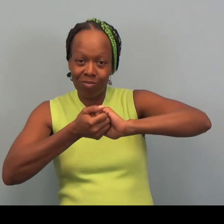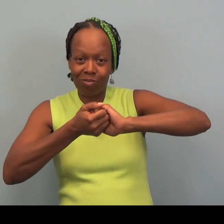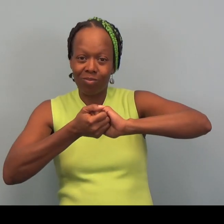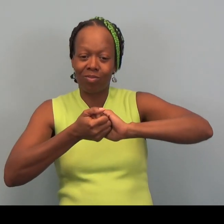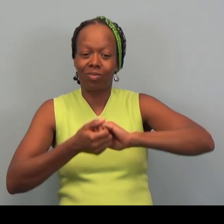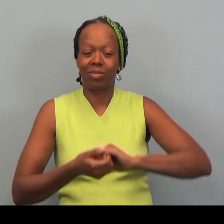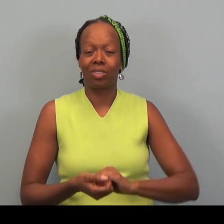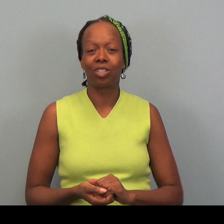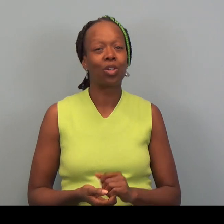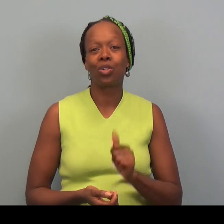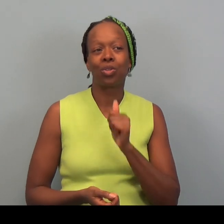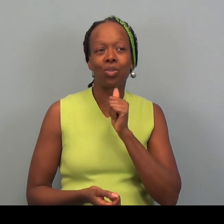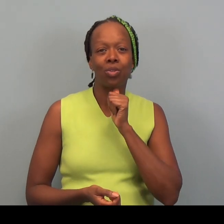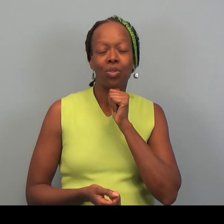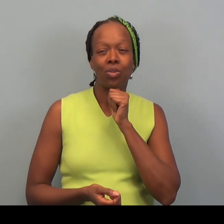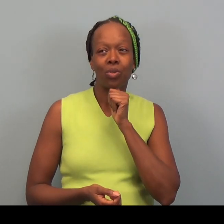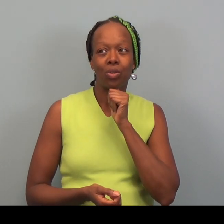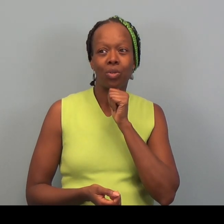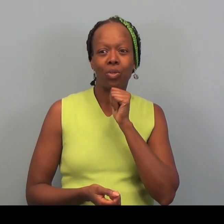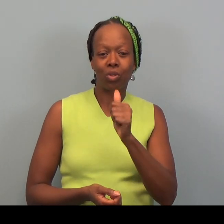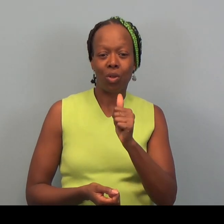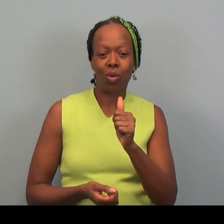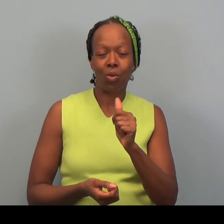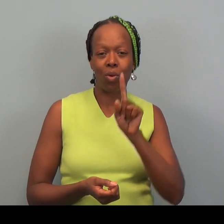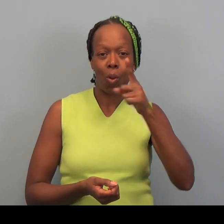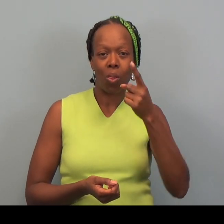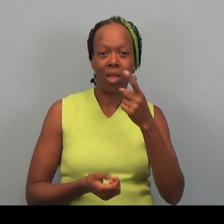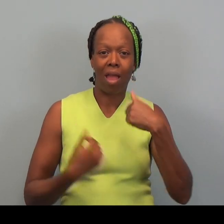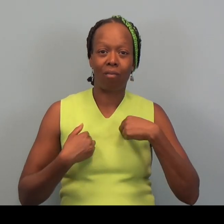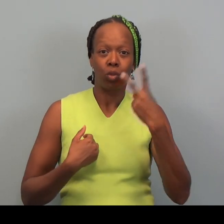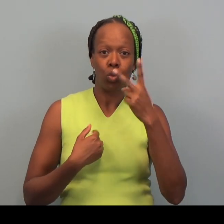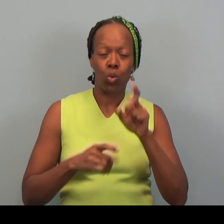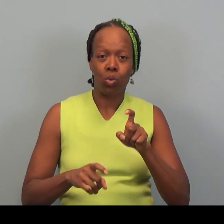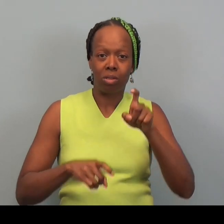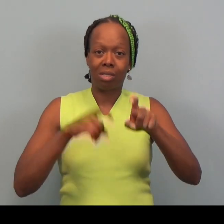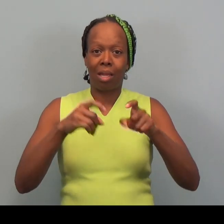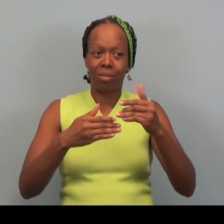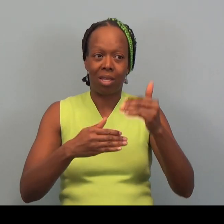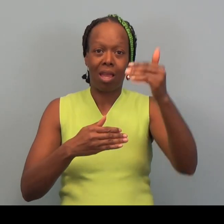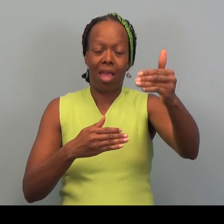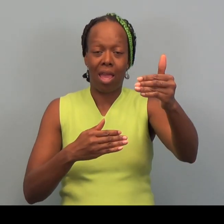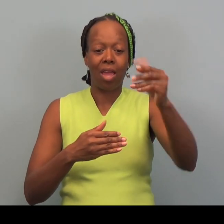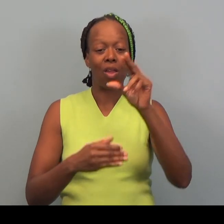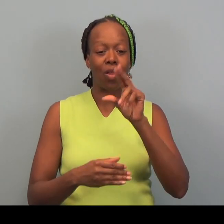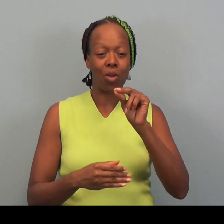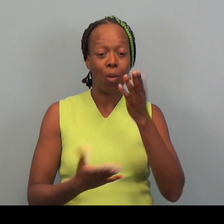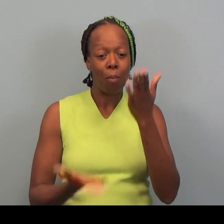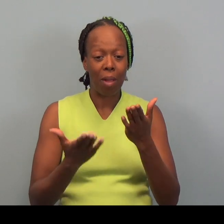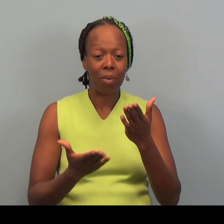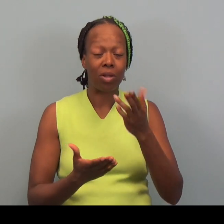so that, you know, you're not really taking two steps ahead by using two programs of Community Action Duluth,